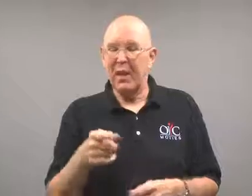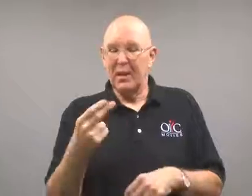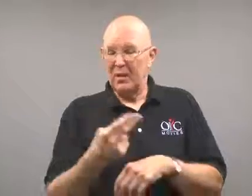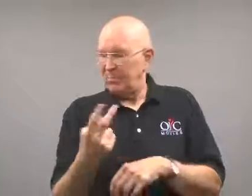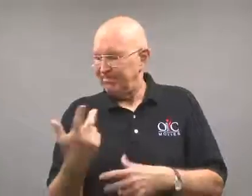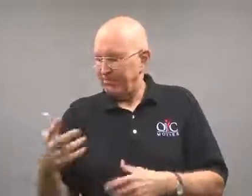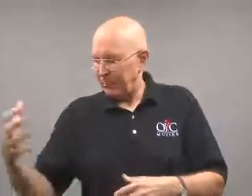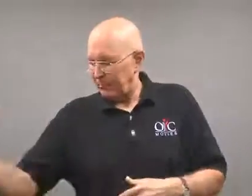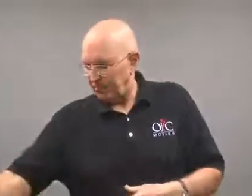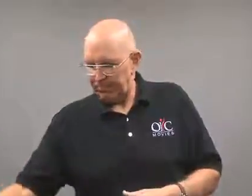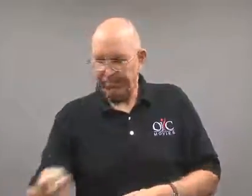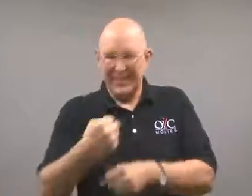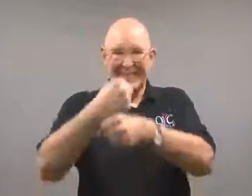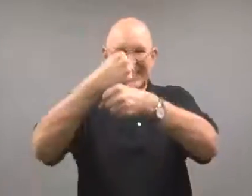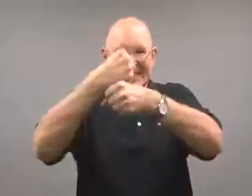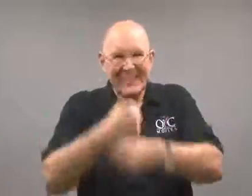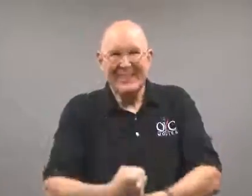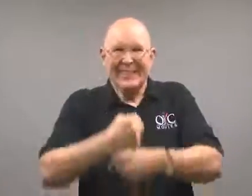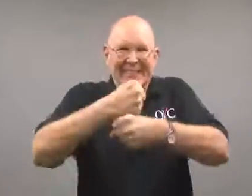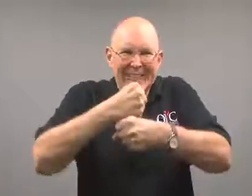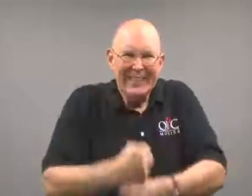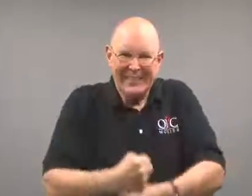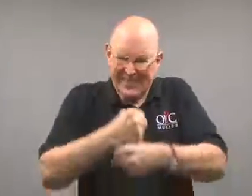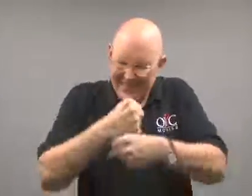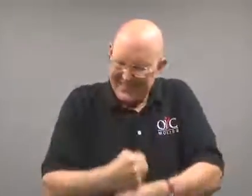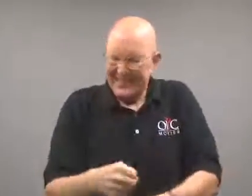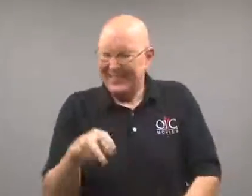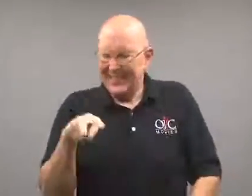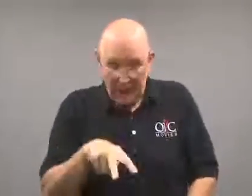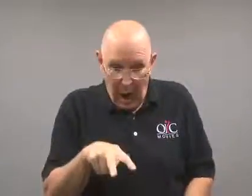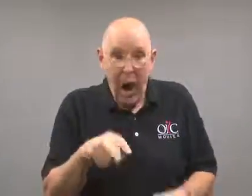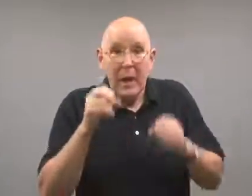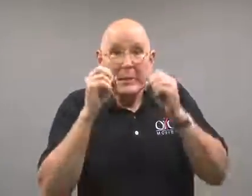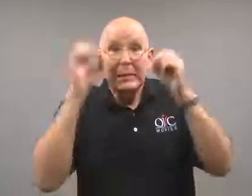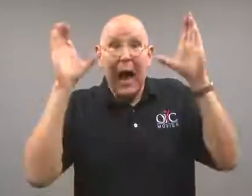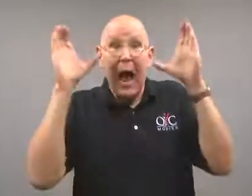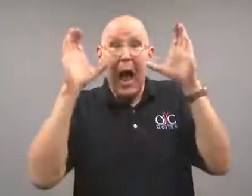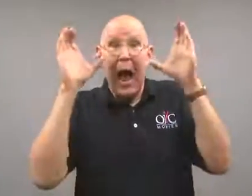She grabbed a plunger and went to work.